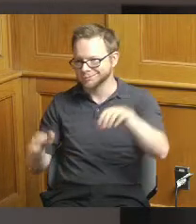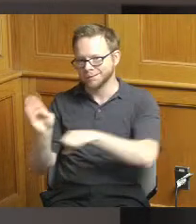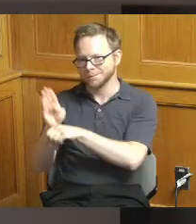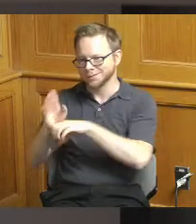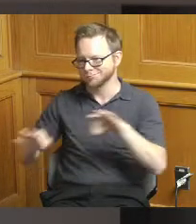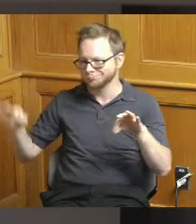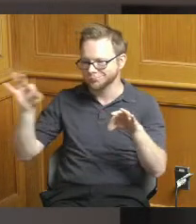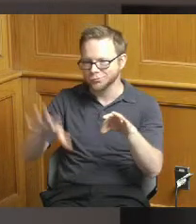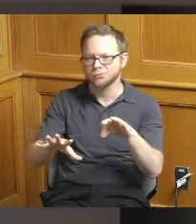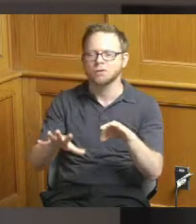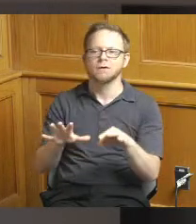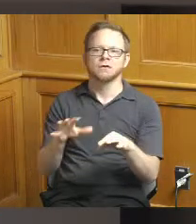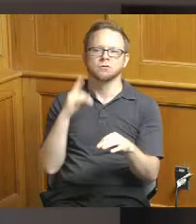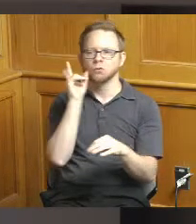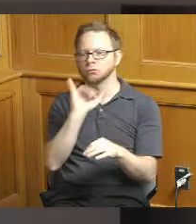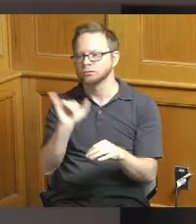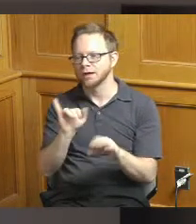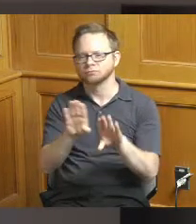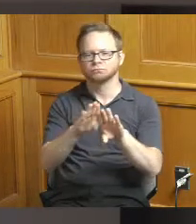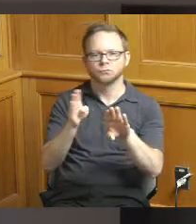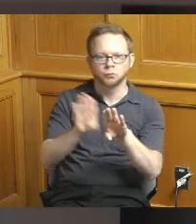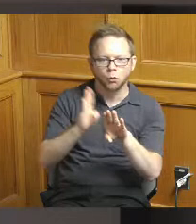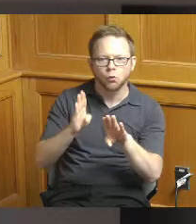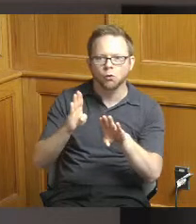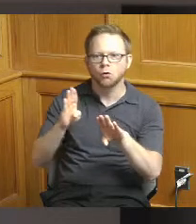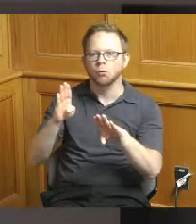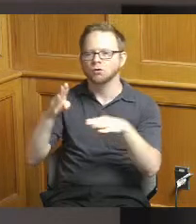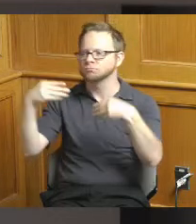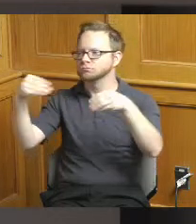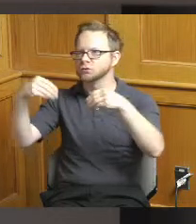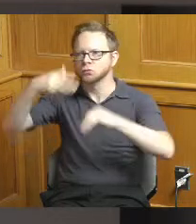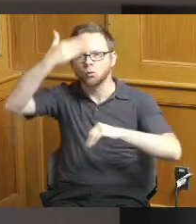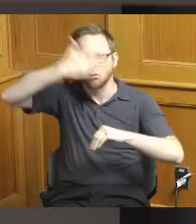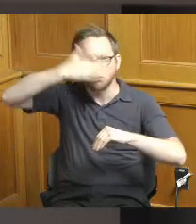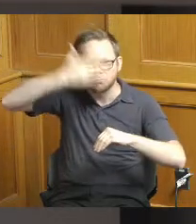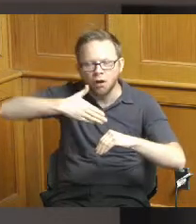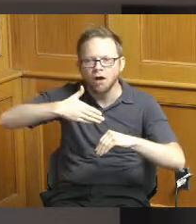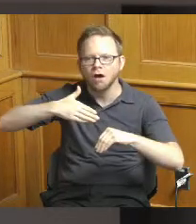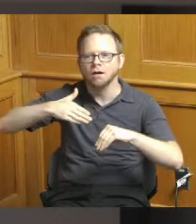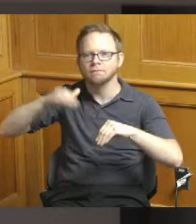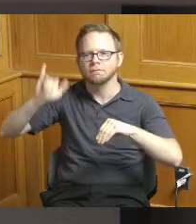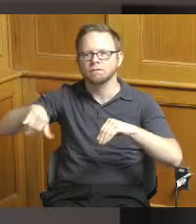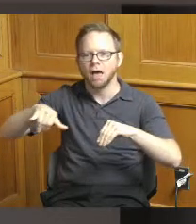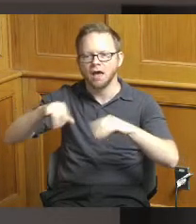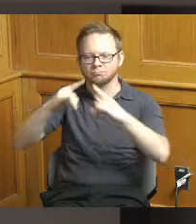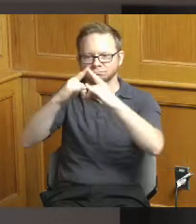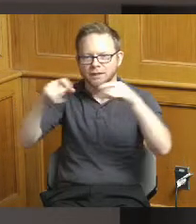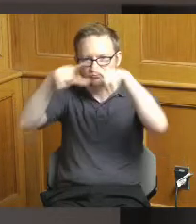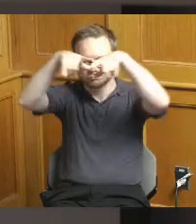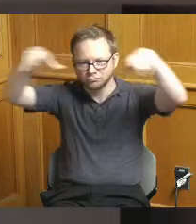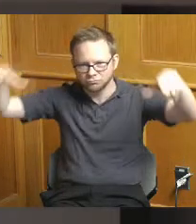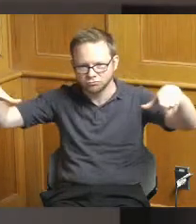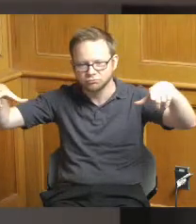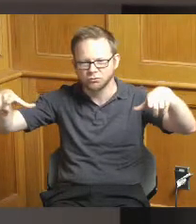storefronts new awnings new signage and everything in between and really this would be building on